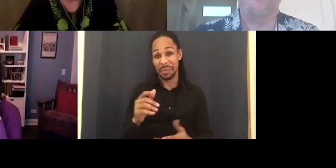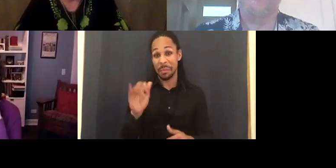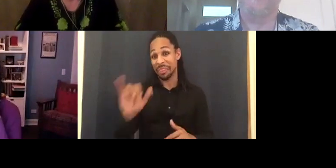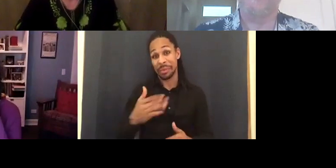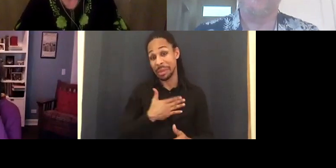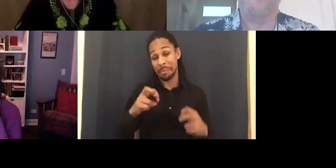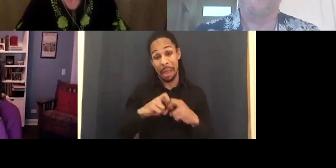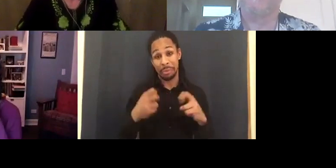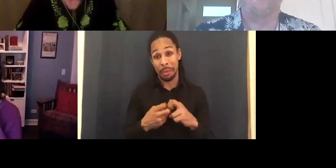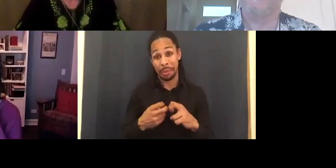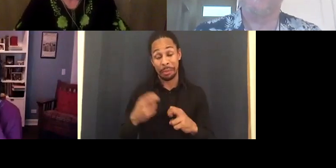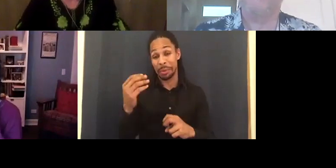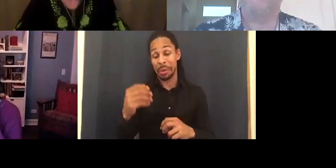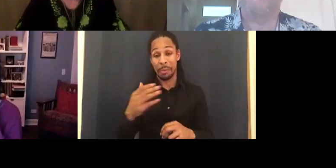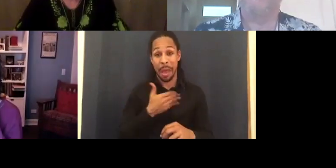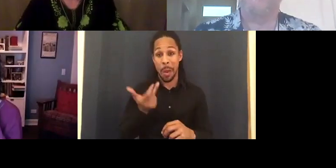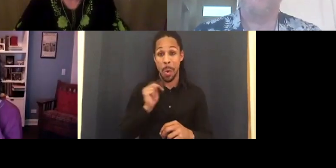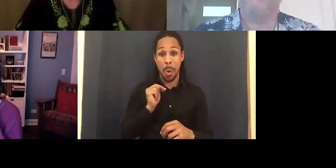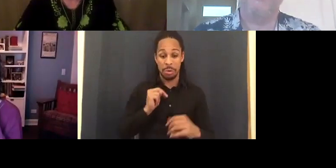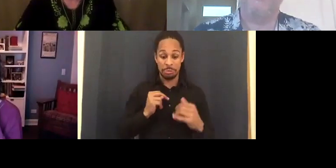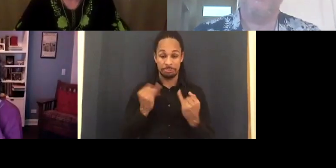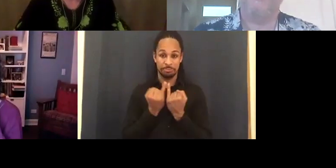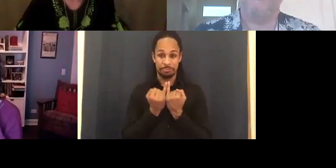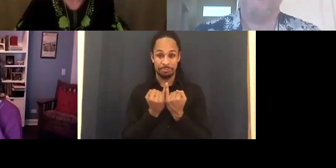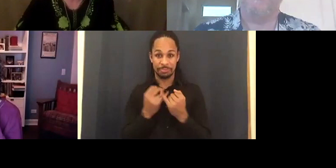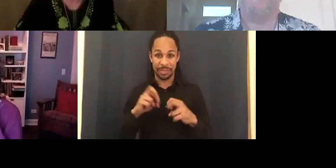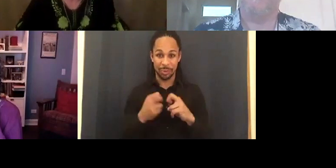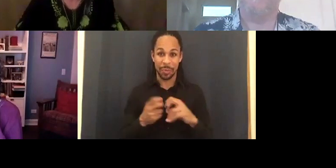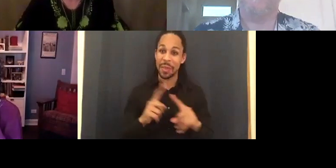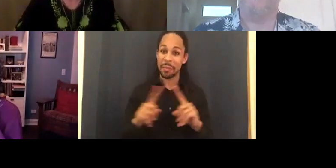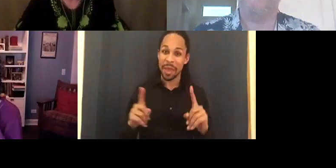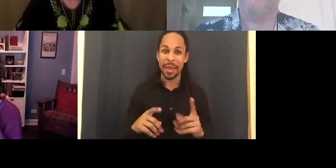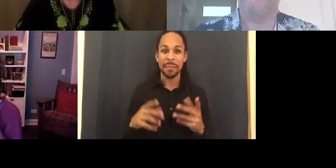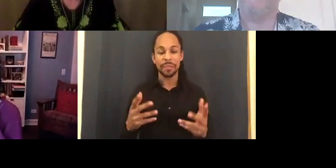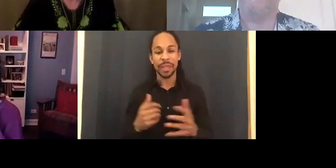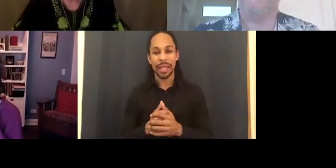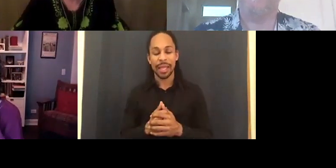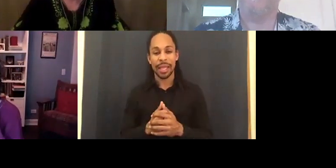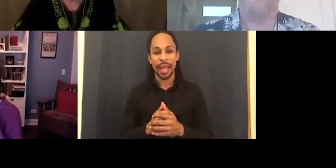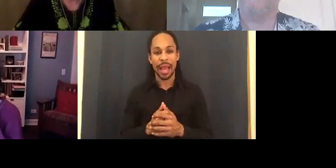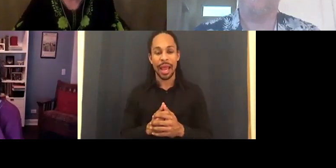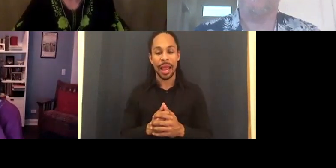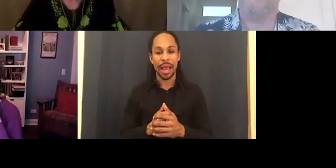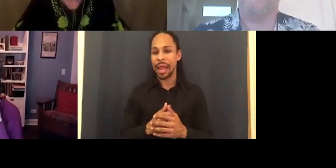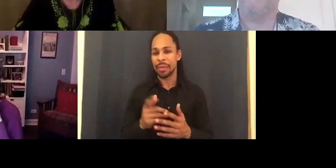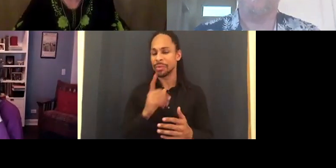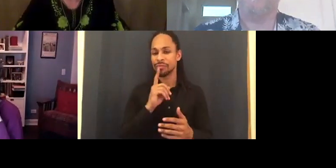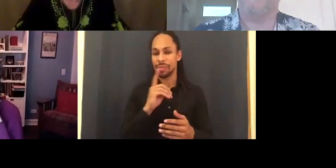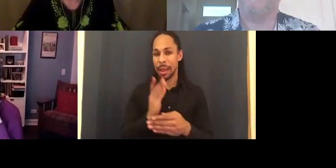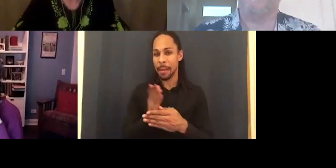That was my problem, not the film's. Why do I think -- I don't know. Because it was post Victorian. We look at the history of disability